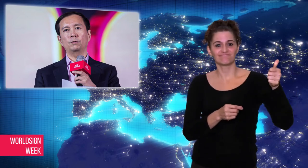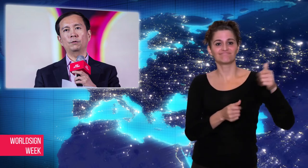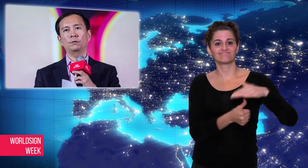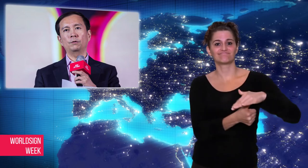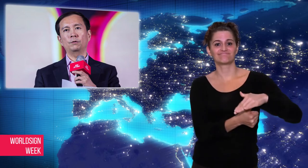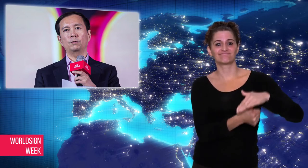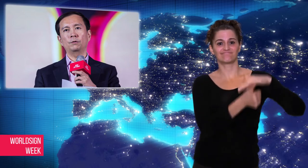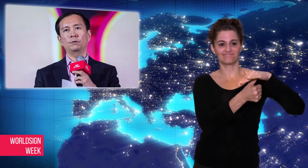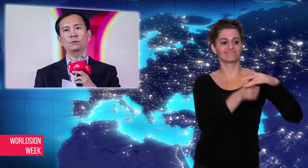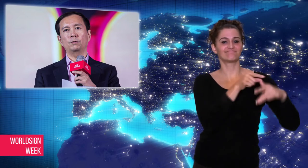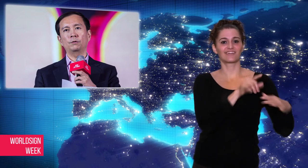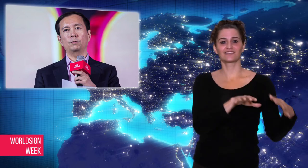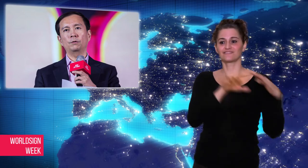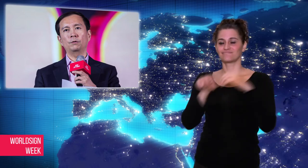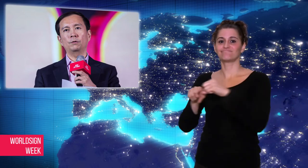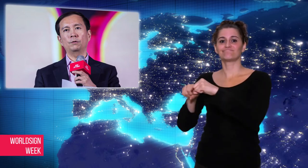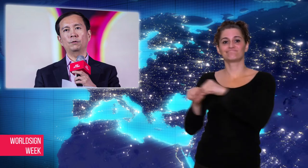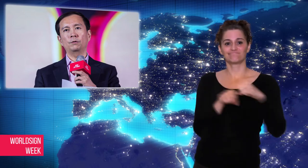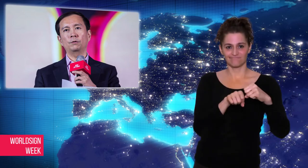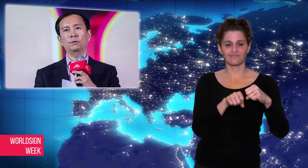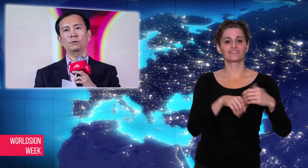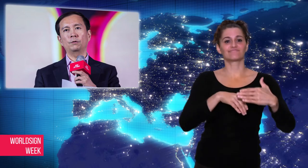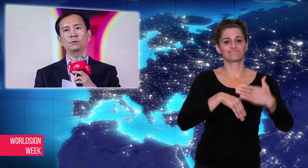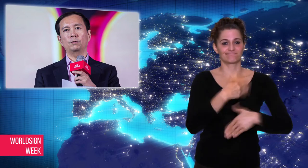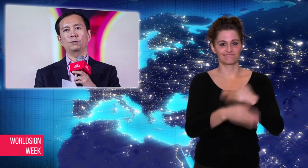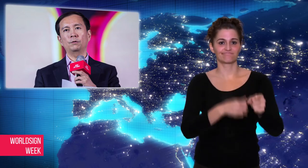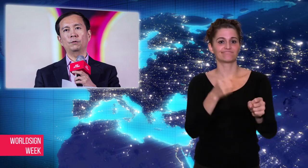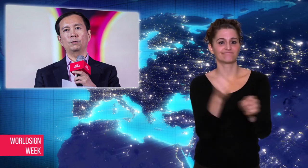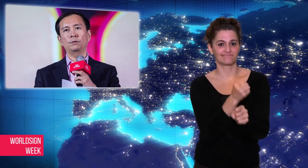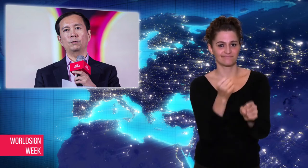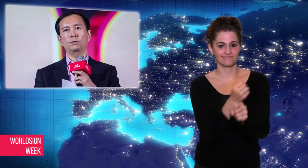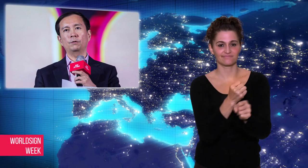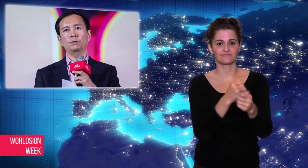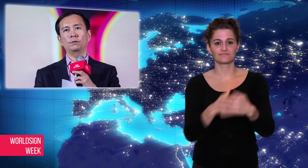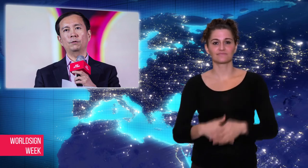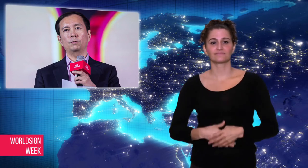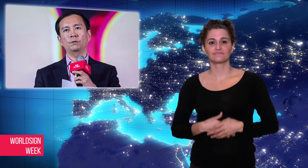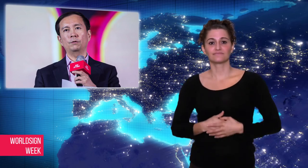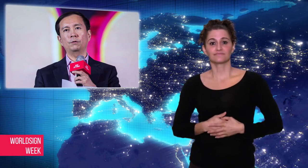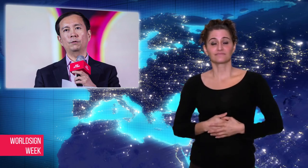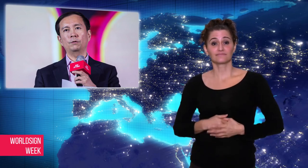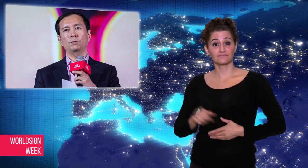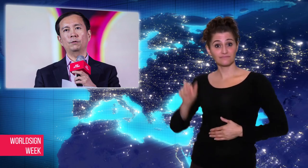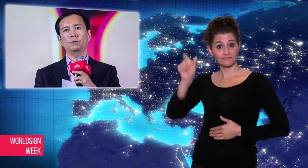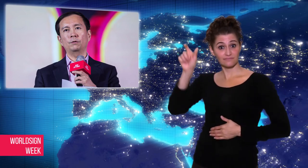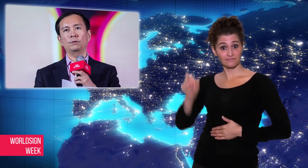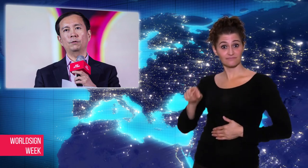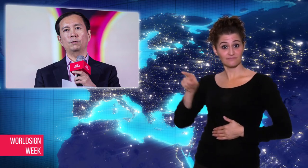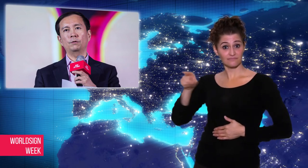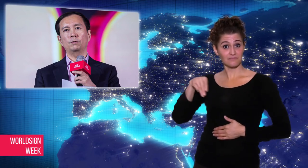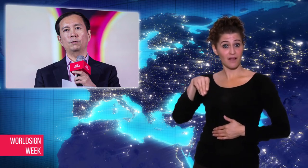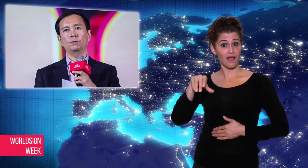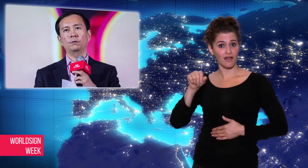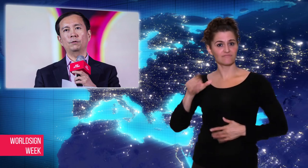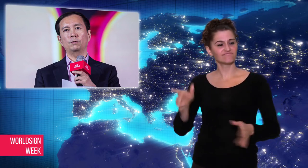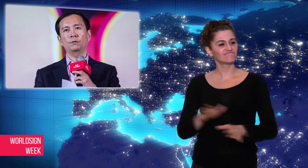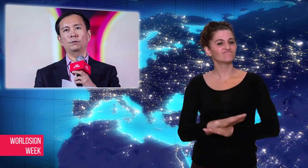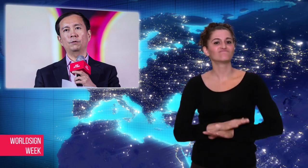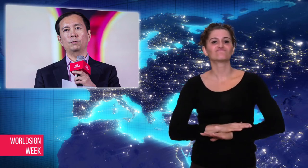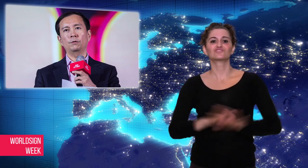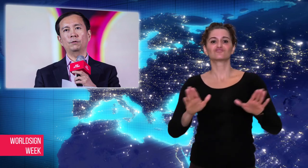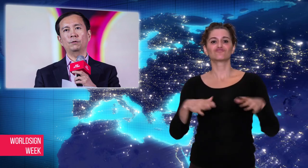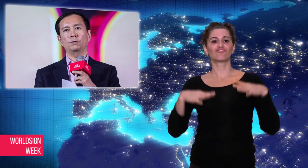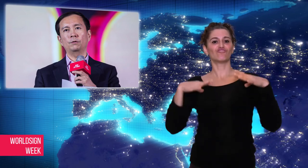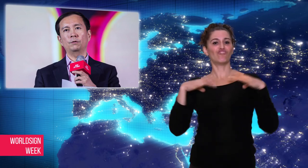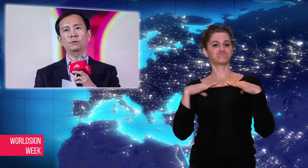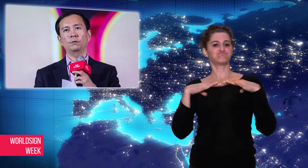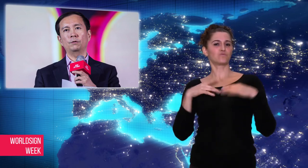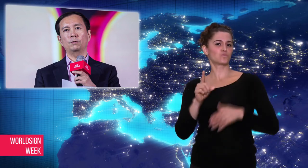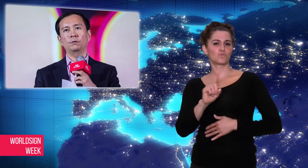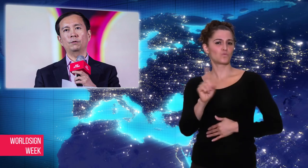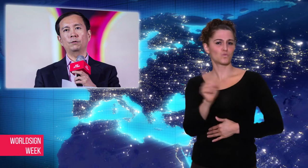to nominate the board of directors.